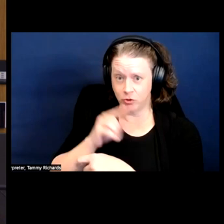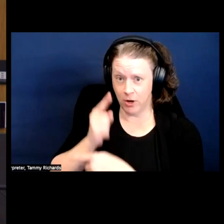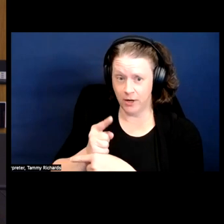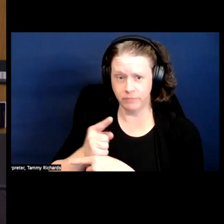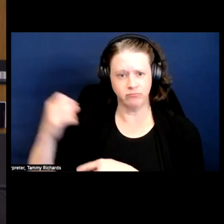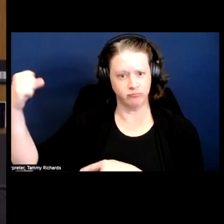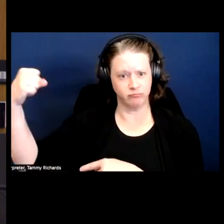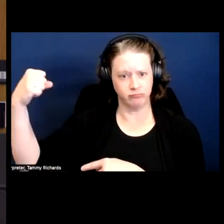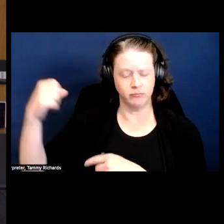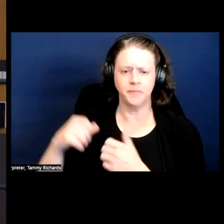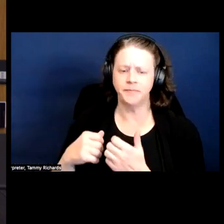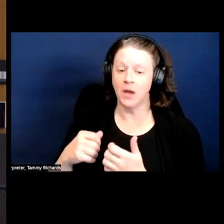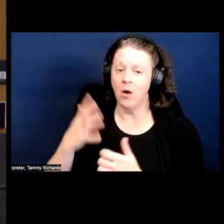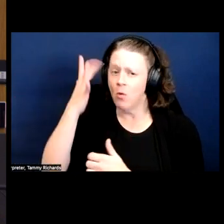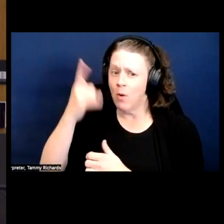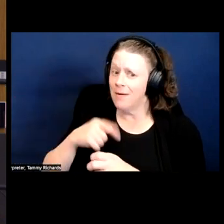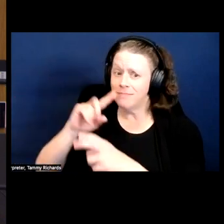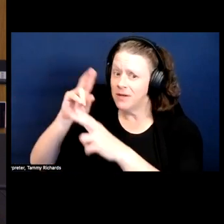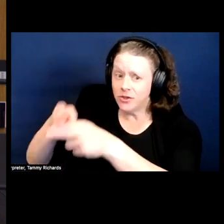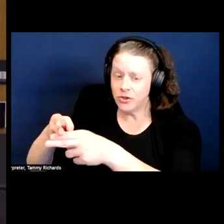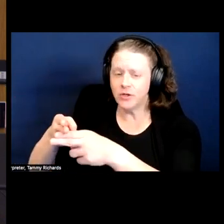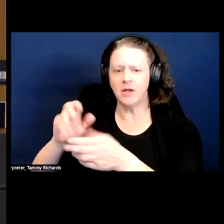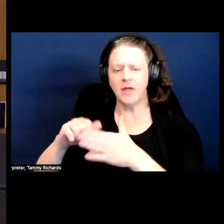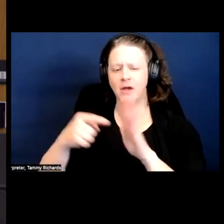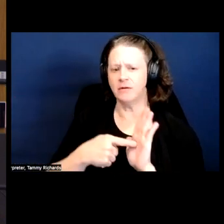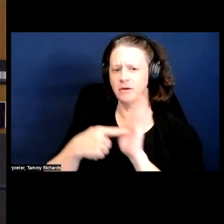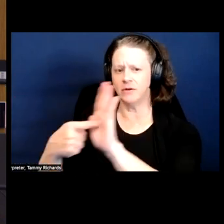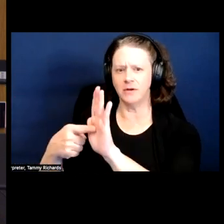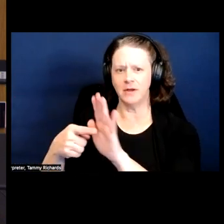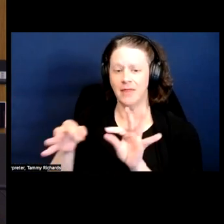[Nods head]. And I'm mentioning it because it points to the instability of the language